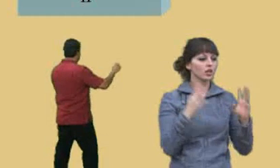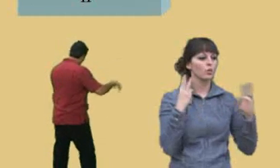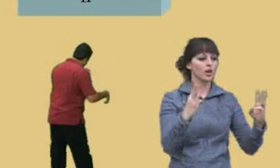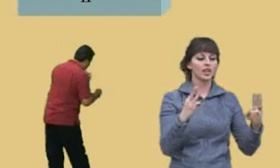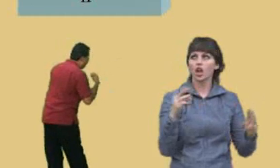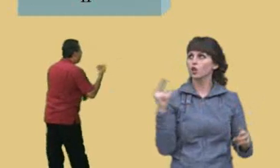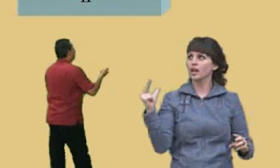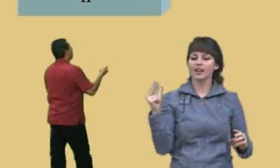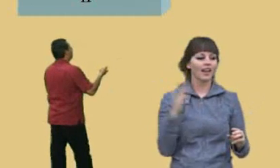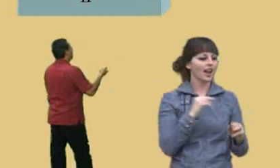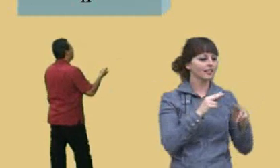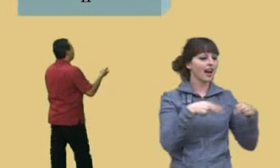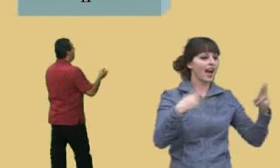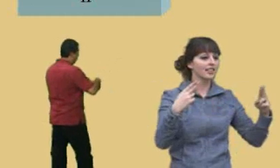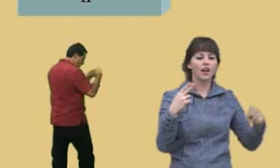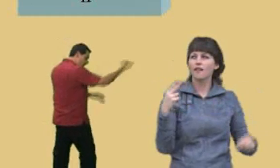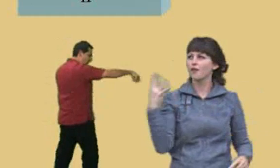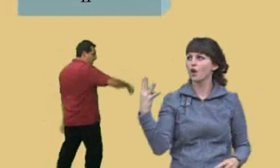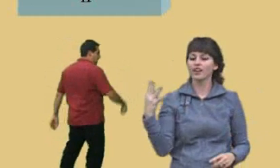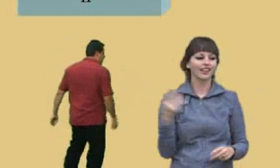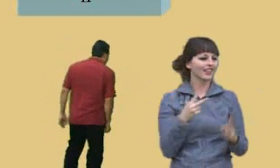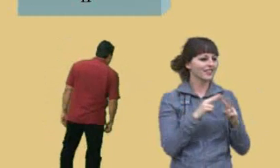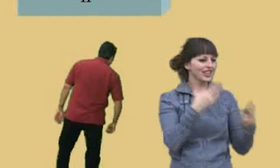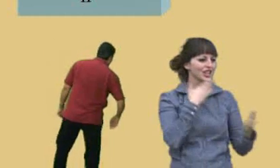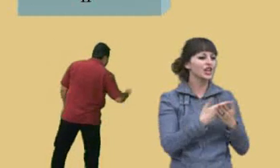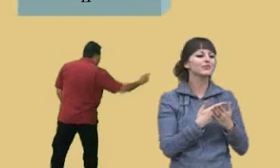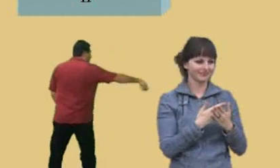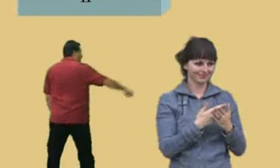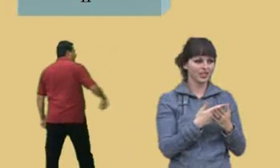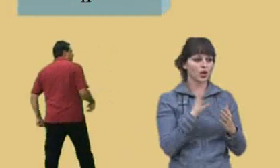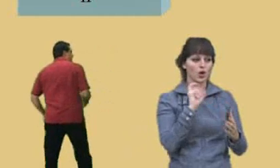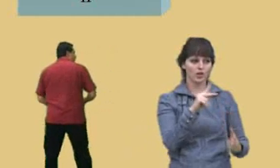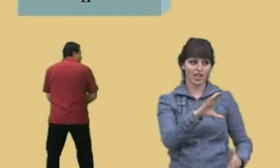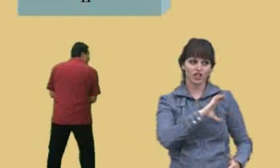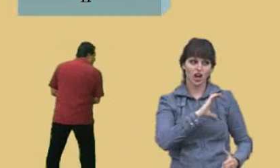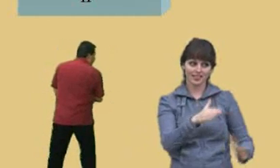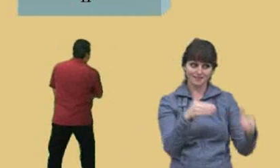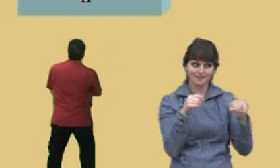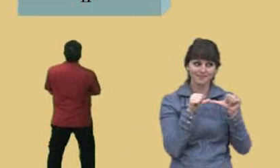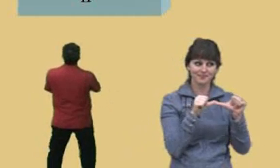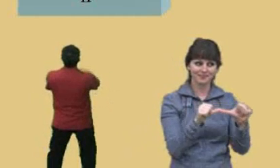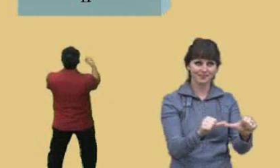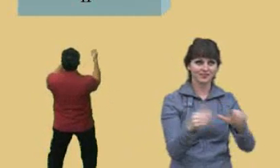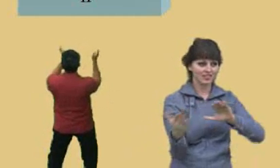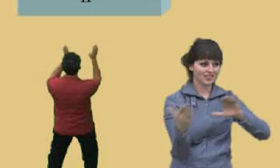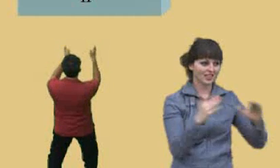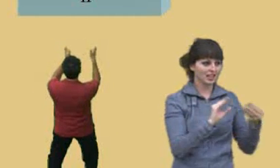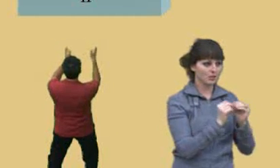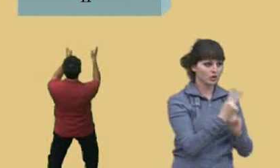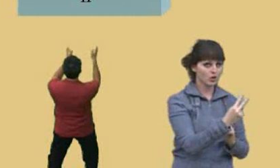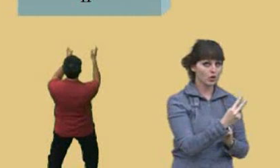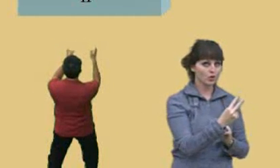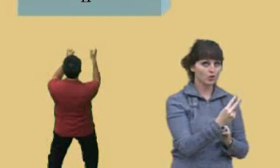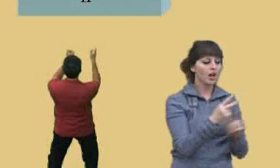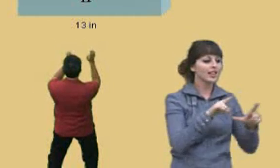Professor Perez: And the height? Charlie: 4. Professor Perez: Very good. Okay, Charlie, keep it going, here we go. Rectangular solid two. What's the length?